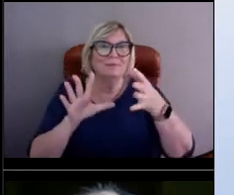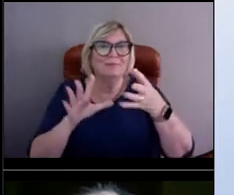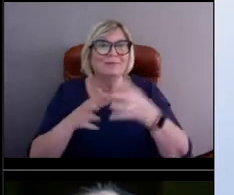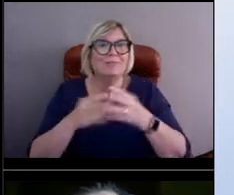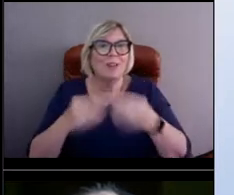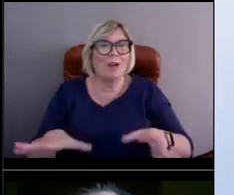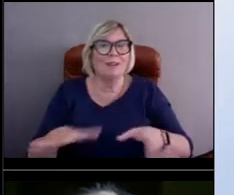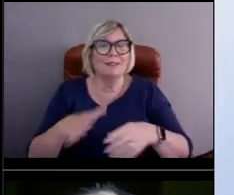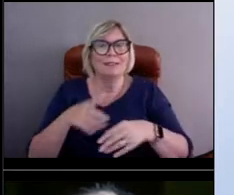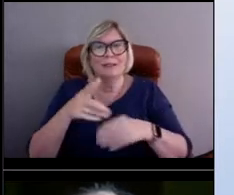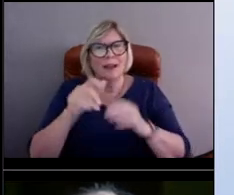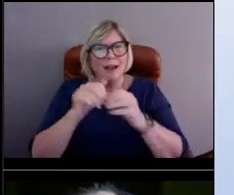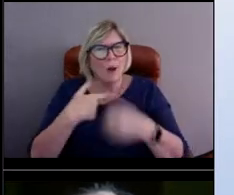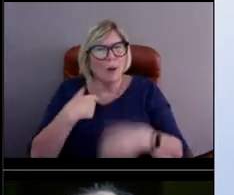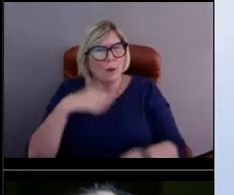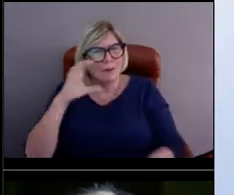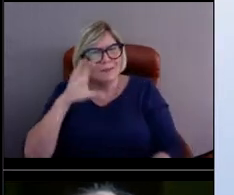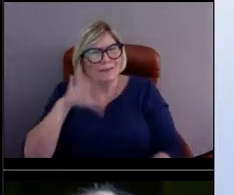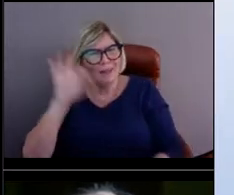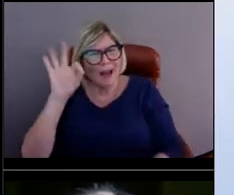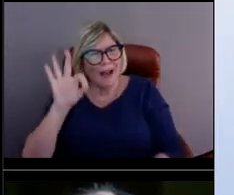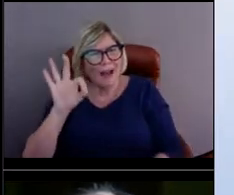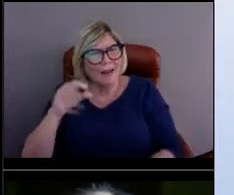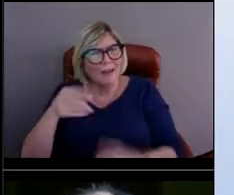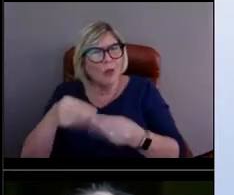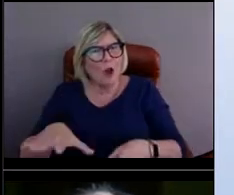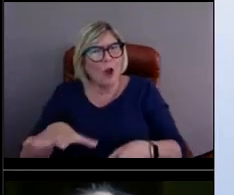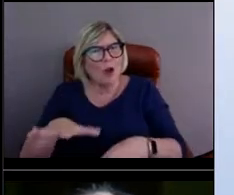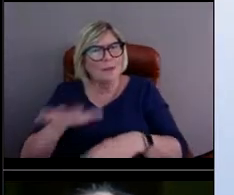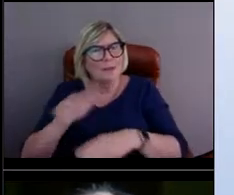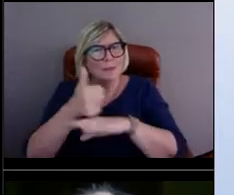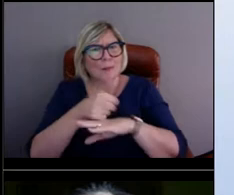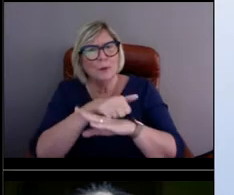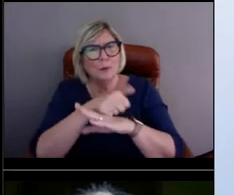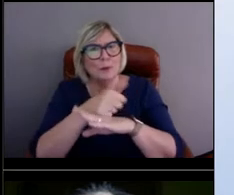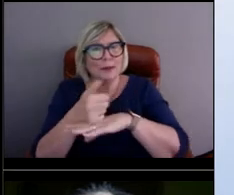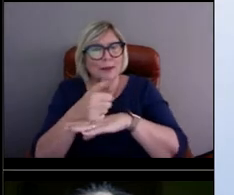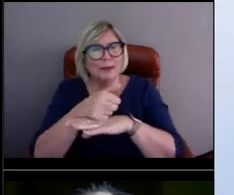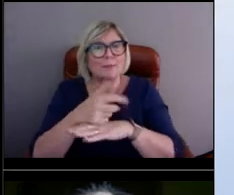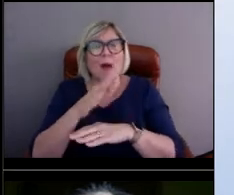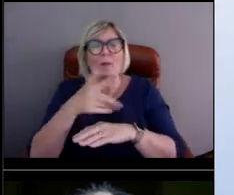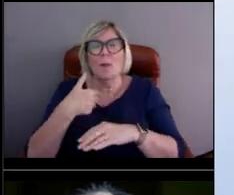How do we find them? So we have a piece of equipment and a sensor